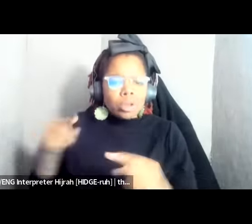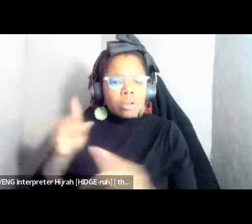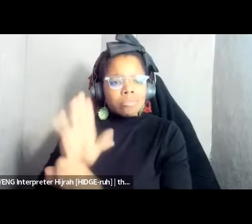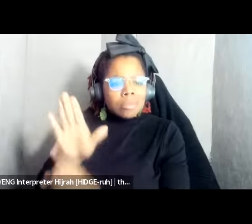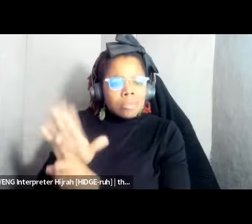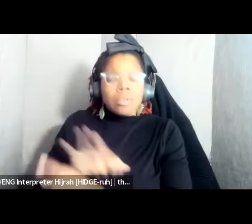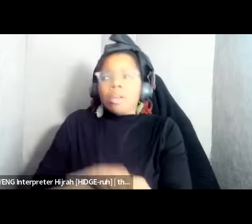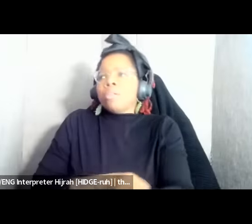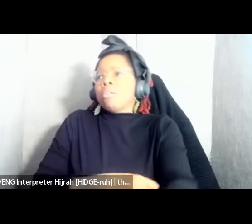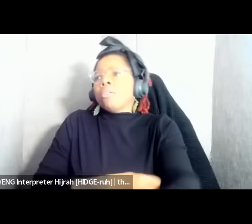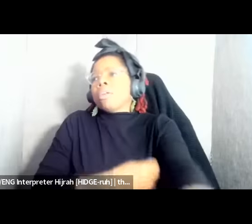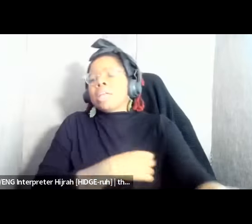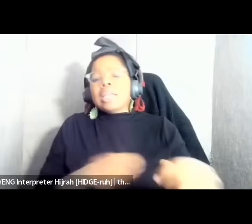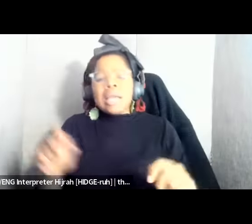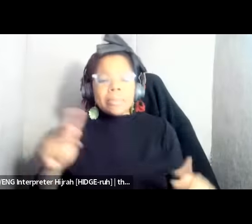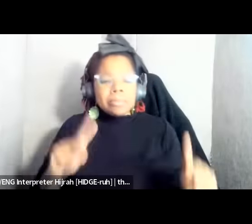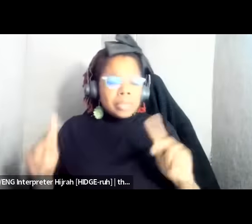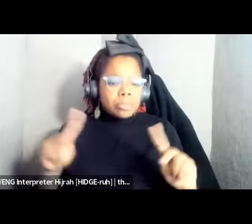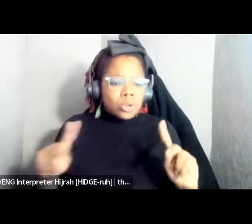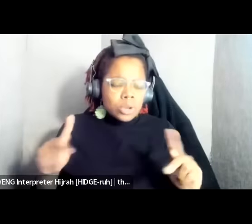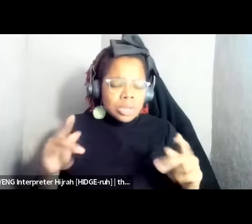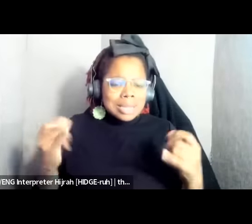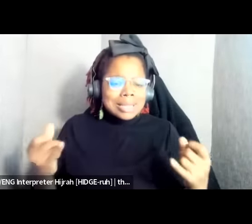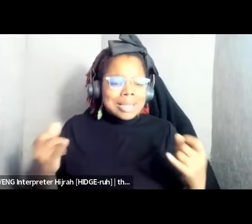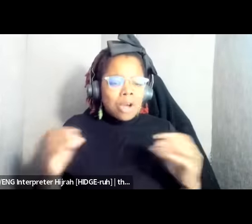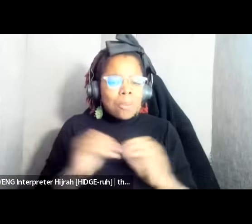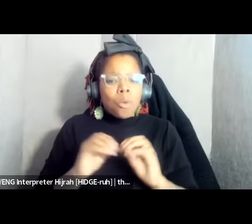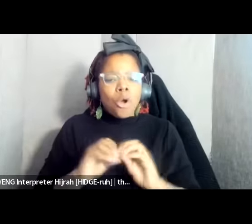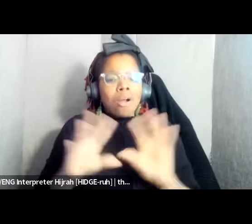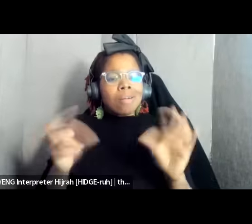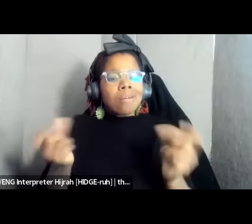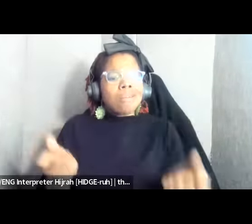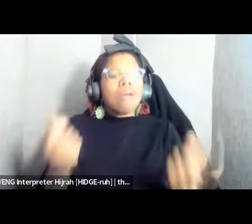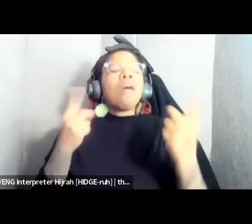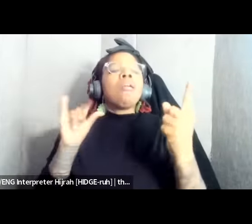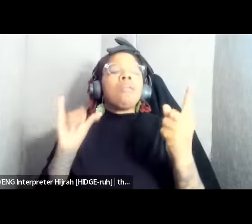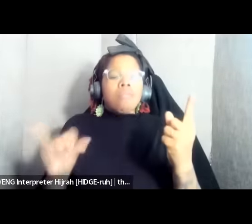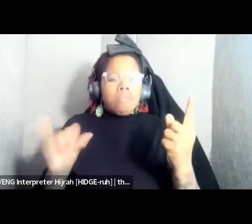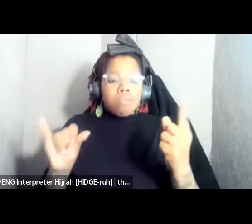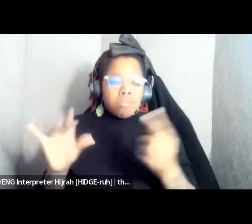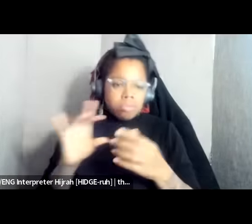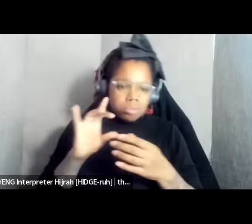that folks are been making are making more clear the connections between the cop City fight here